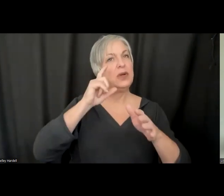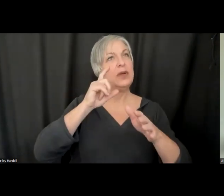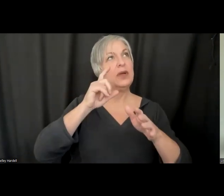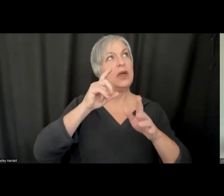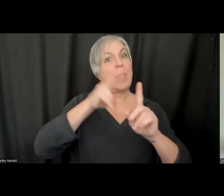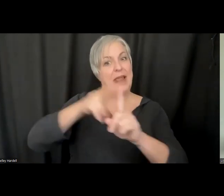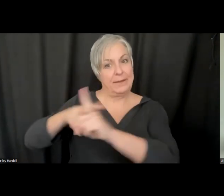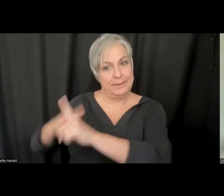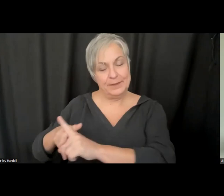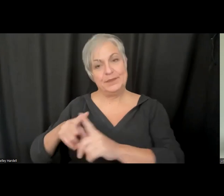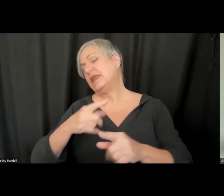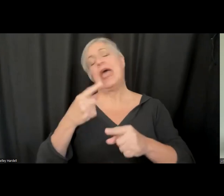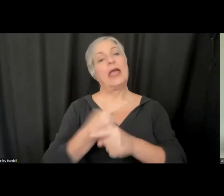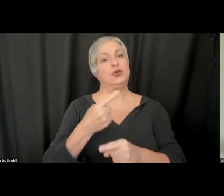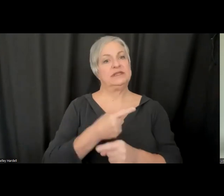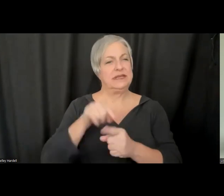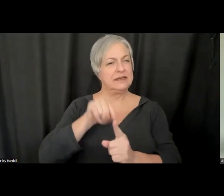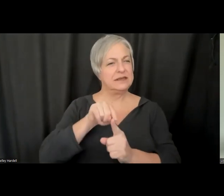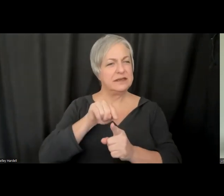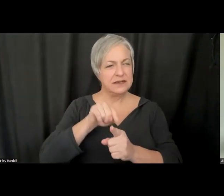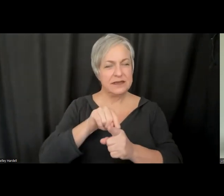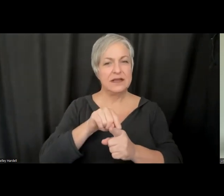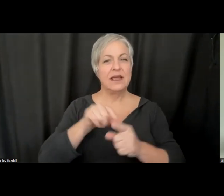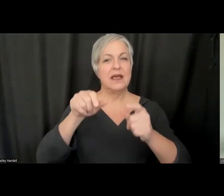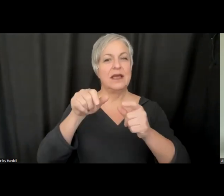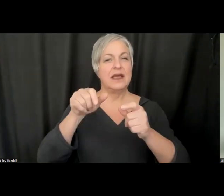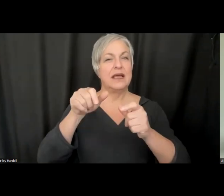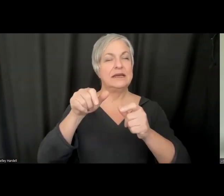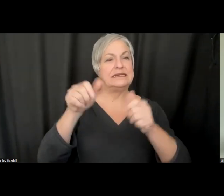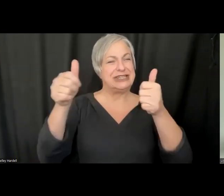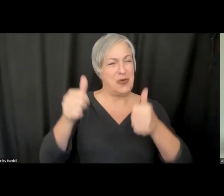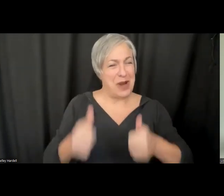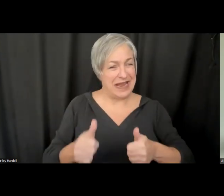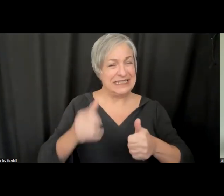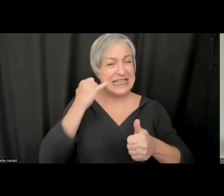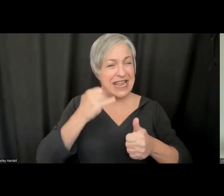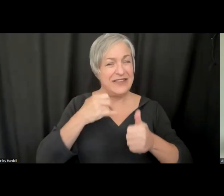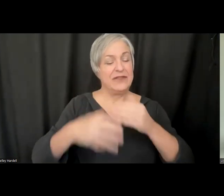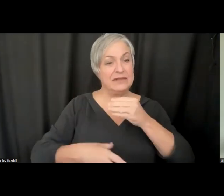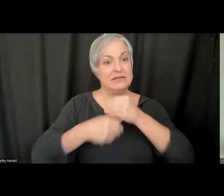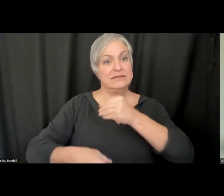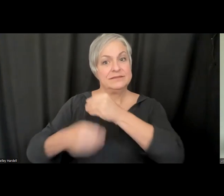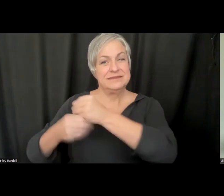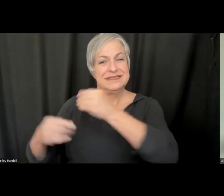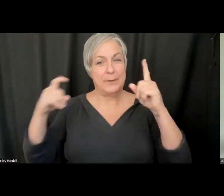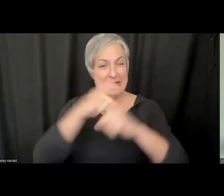accuracy degrades rapidly with all of these external factors. I